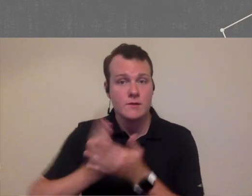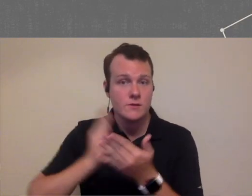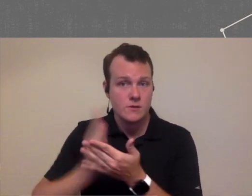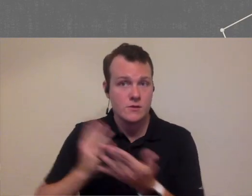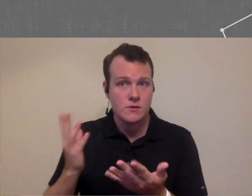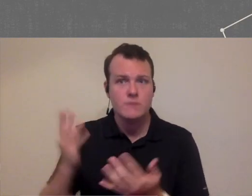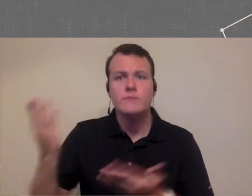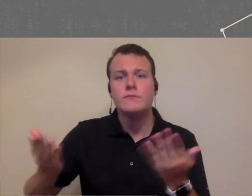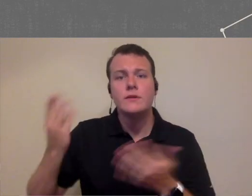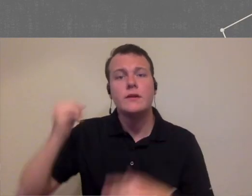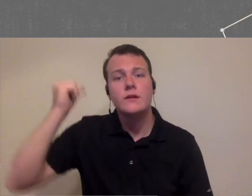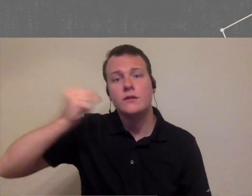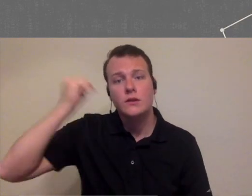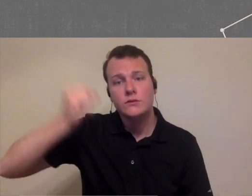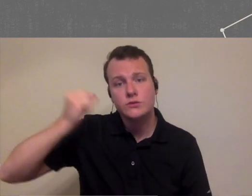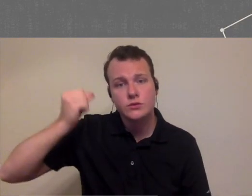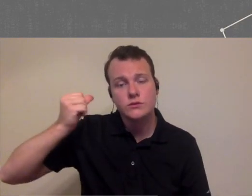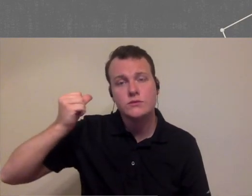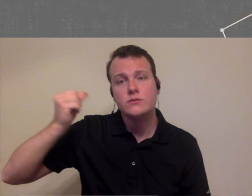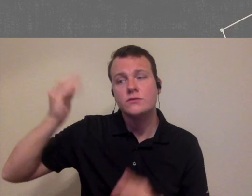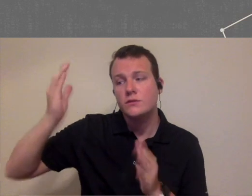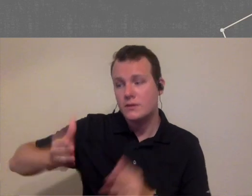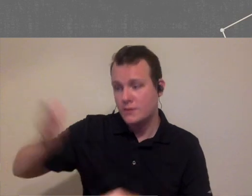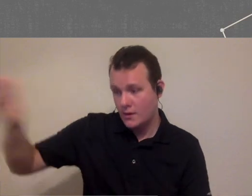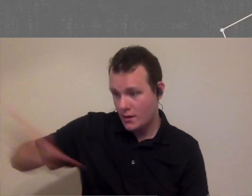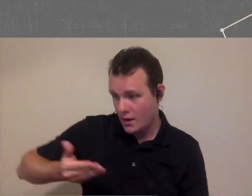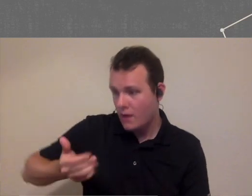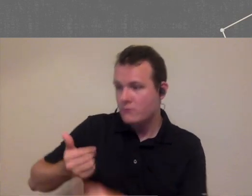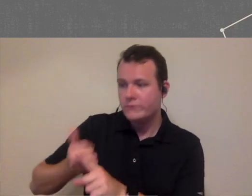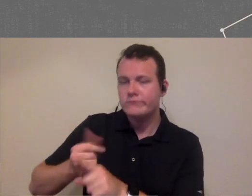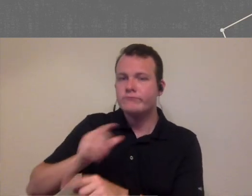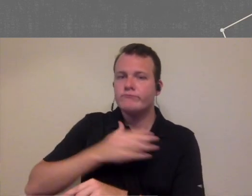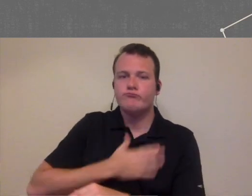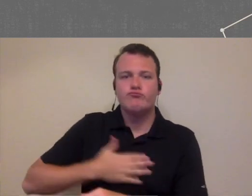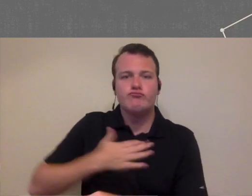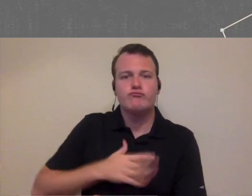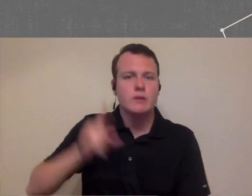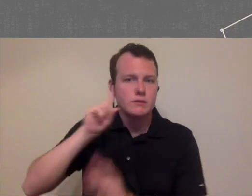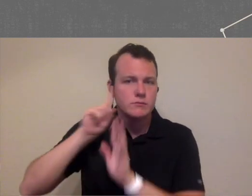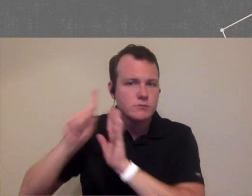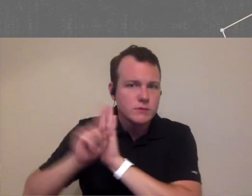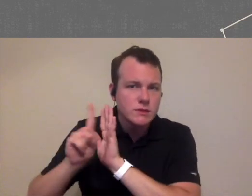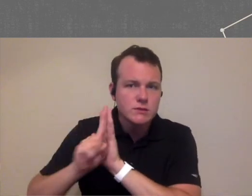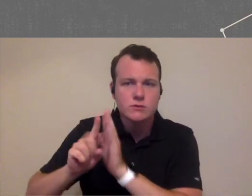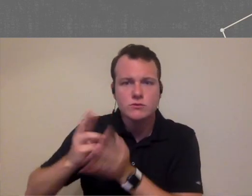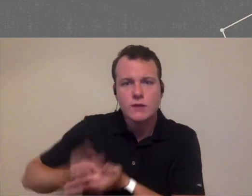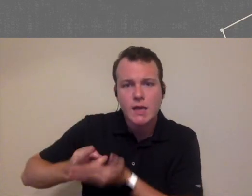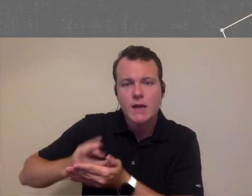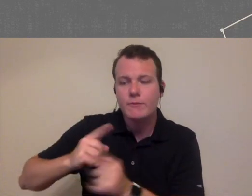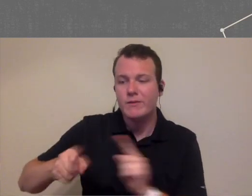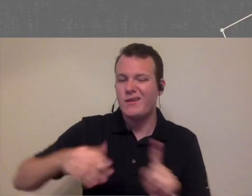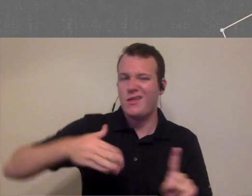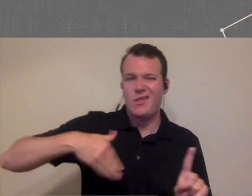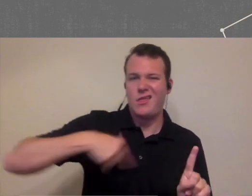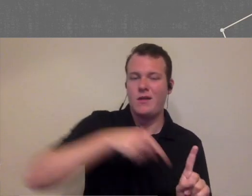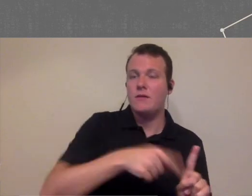you you have a knowledge that you hired and then they enjoy to Nazari up and it's something that maybe you haven't had the practice for you're looking